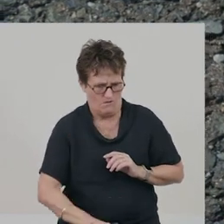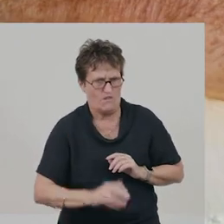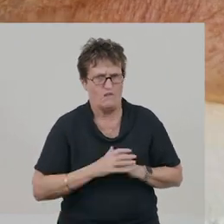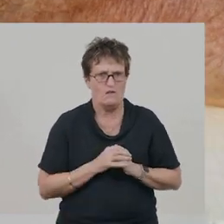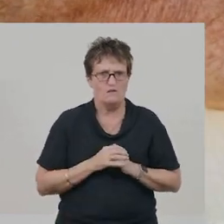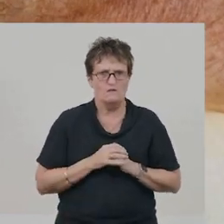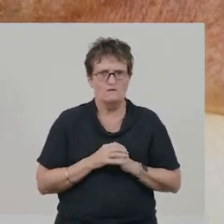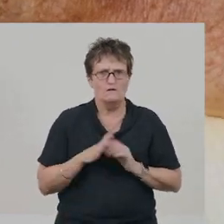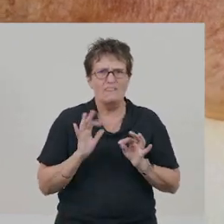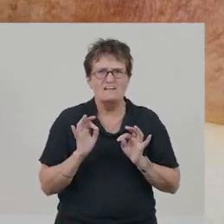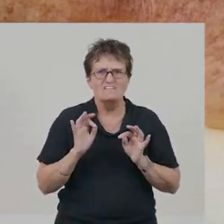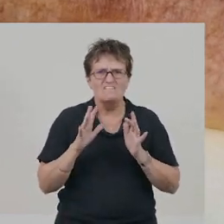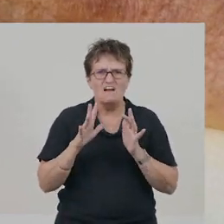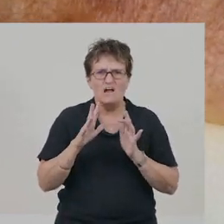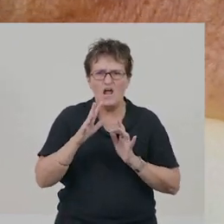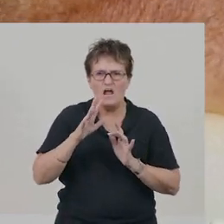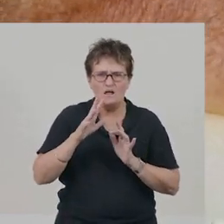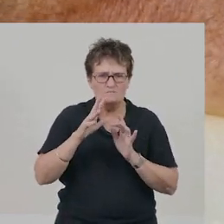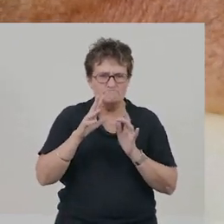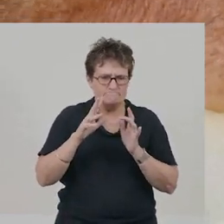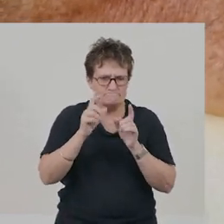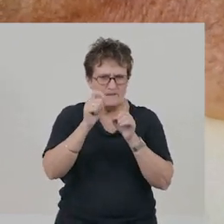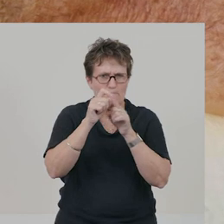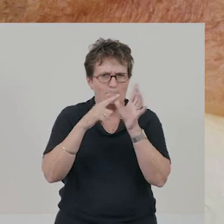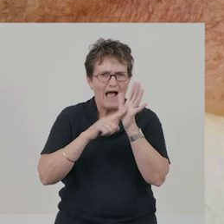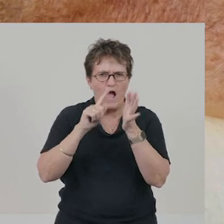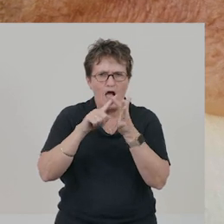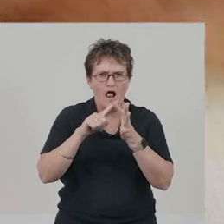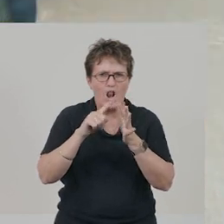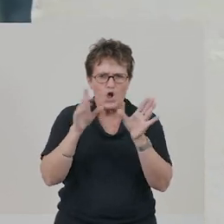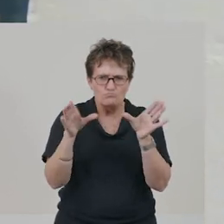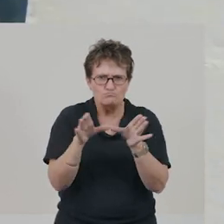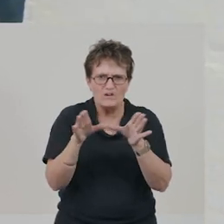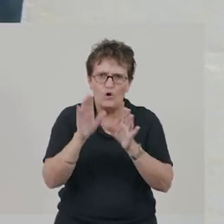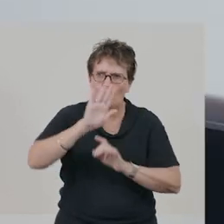This light-coloured brick wall, well, it’s not as warm as my hand. It was a bit cooler.